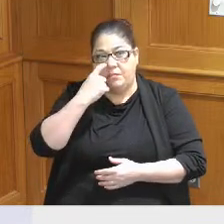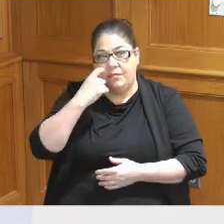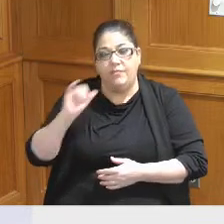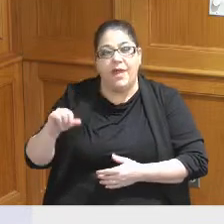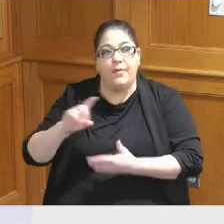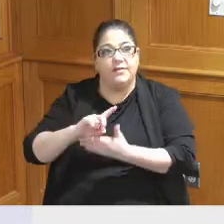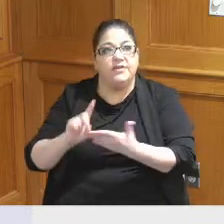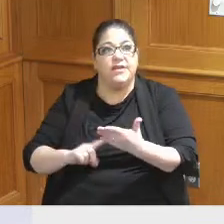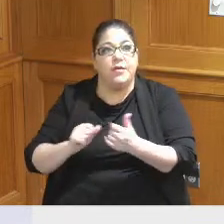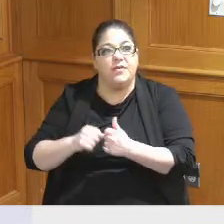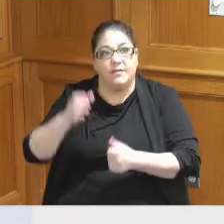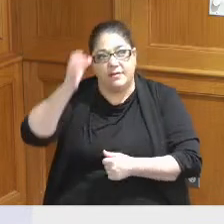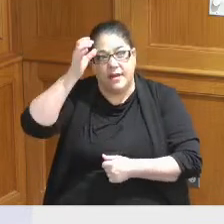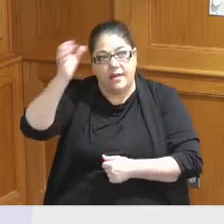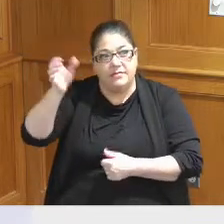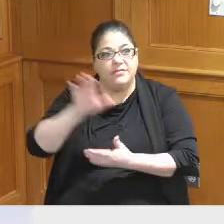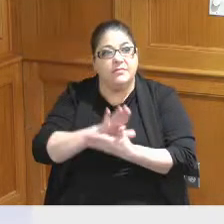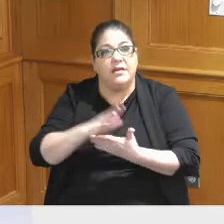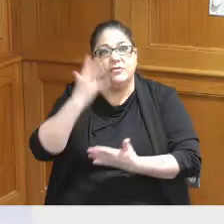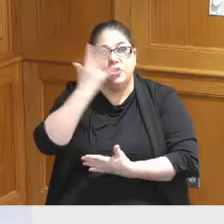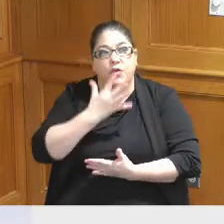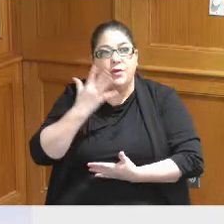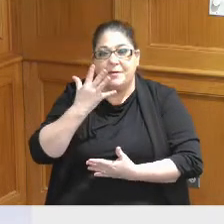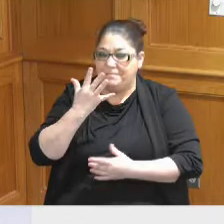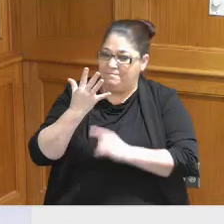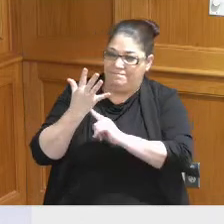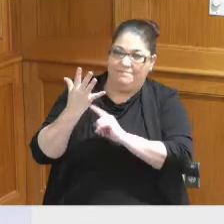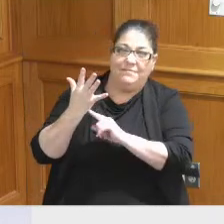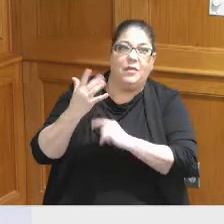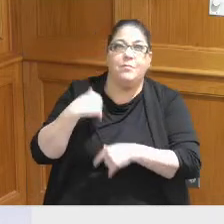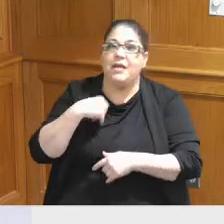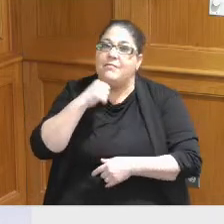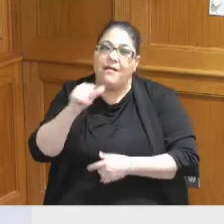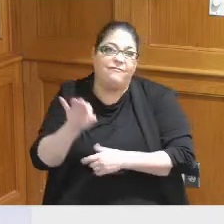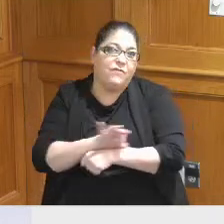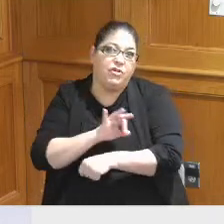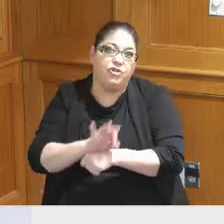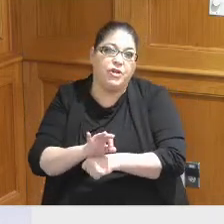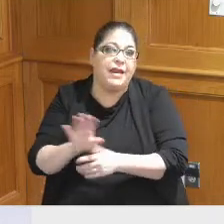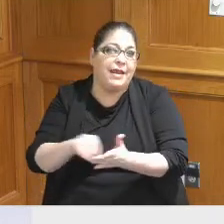good concept very nice looking but it doesn't have much function in it is very costly so we